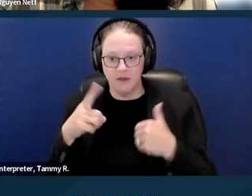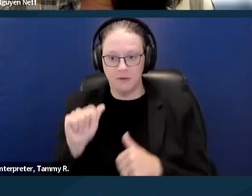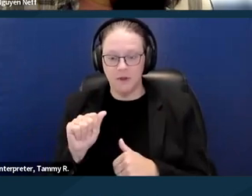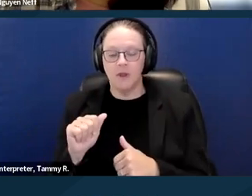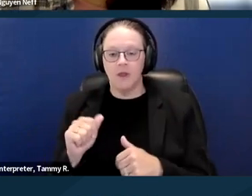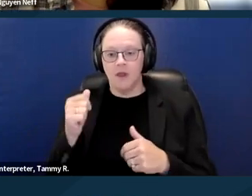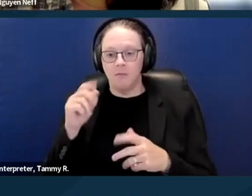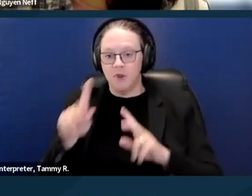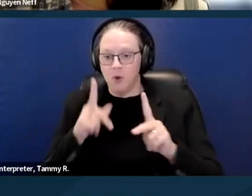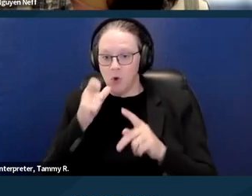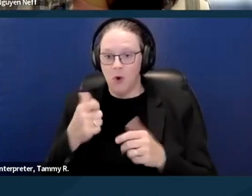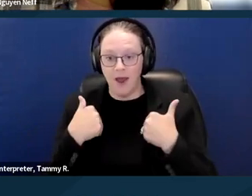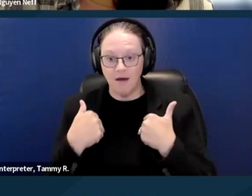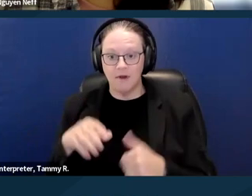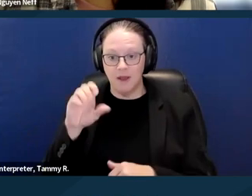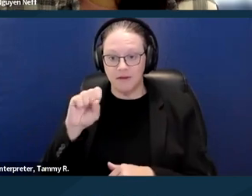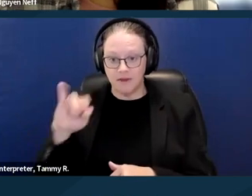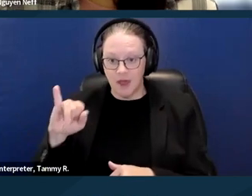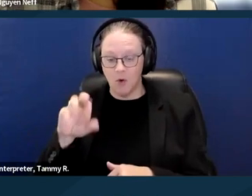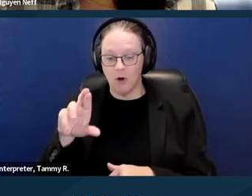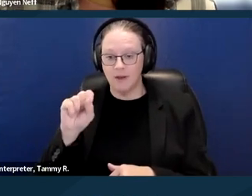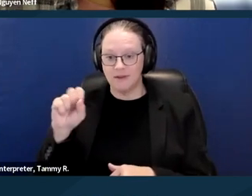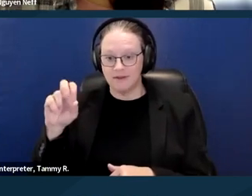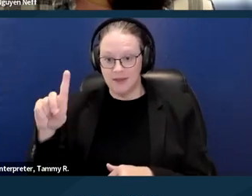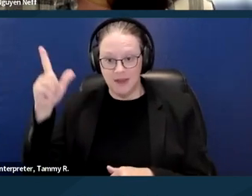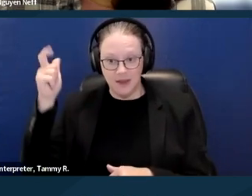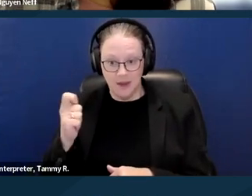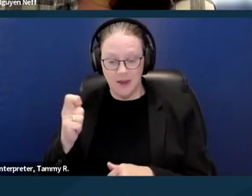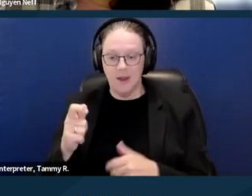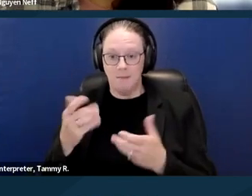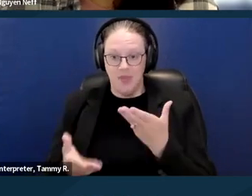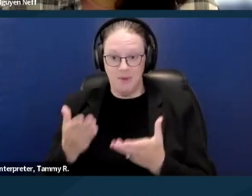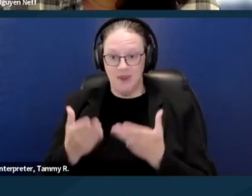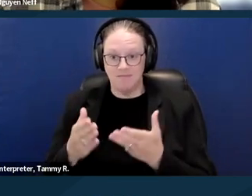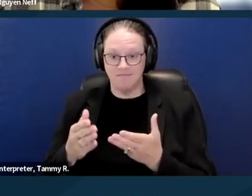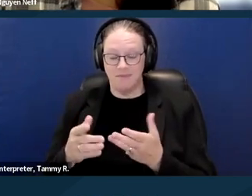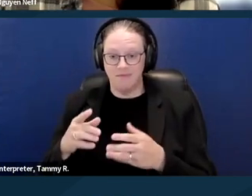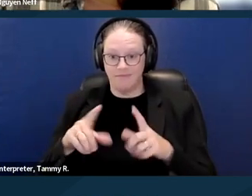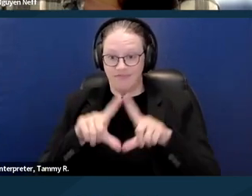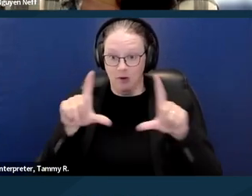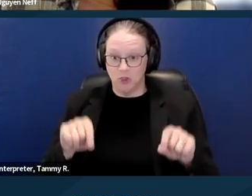or SSD, like I mentioned earlier, a section eight voucher might be the only way they can really afford rent since it would be 30%